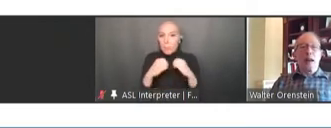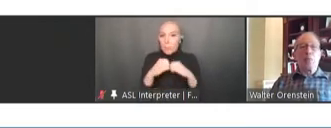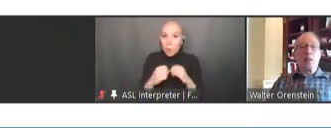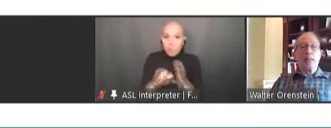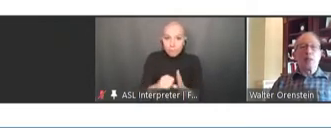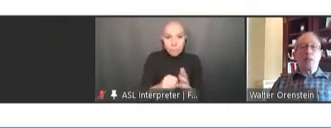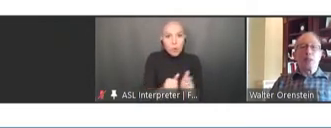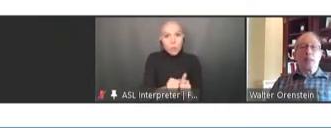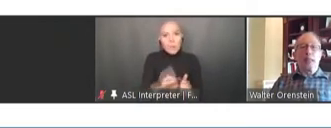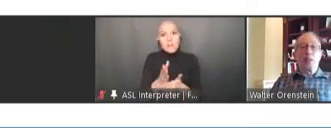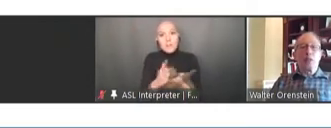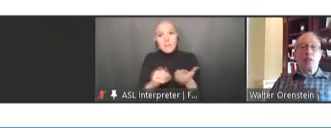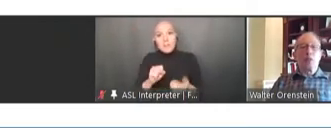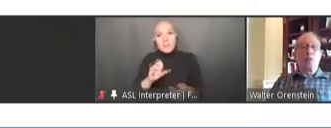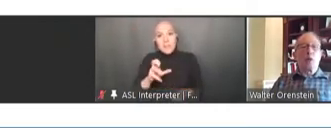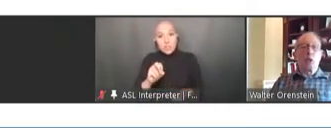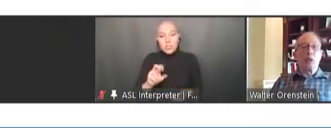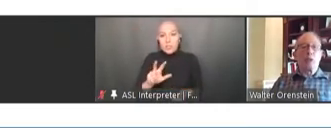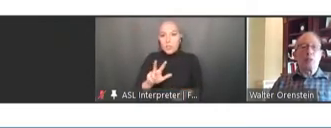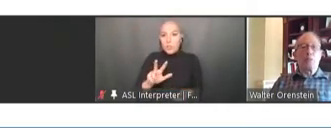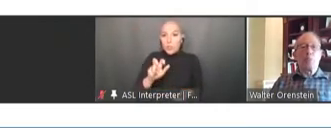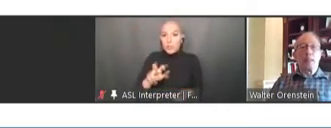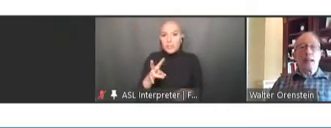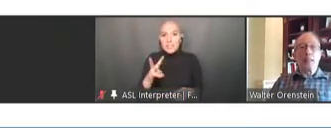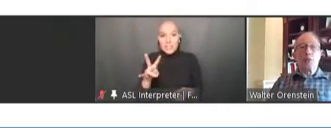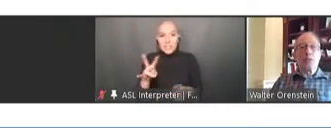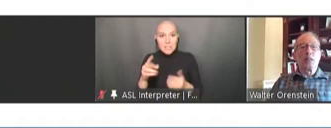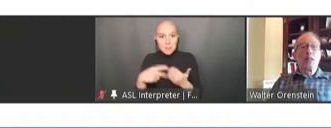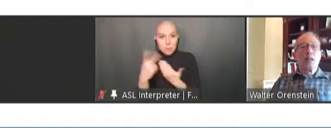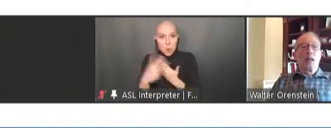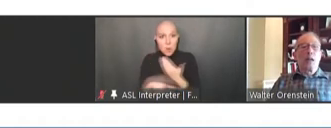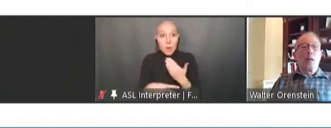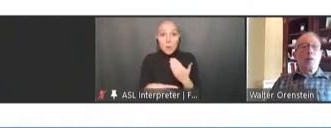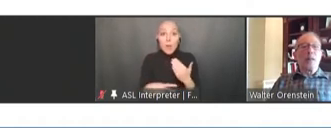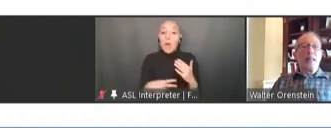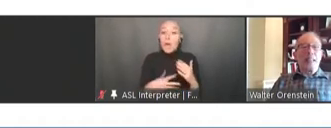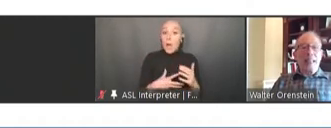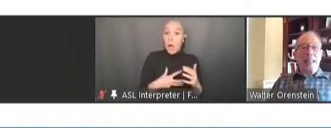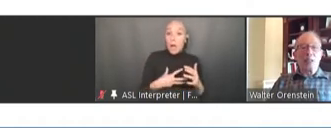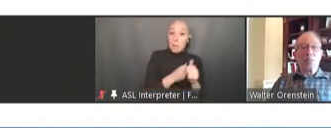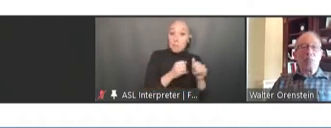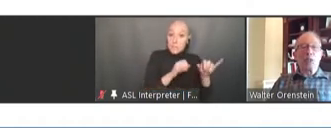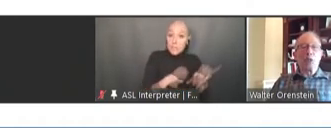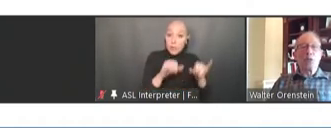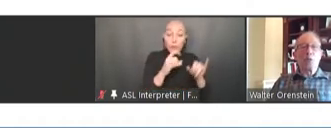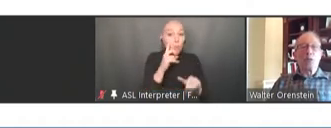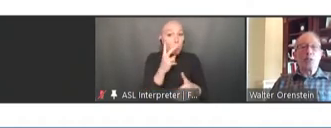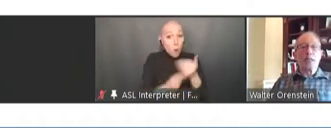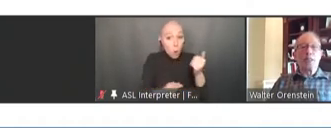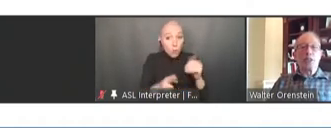updates on standards for both adult and pediatric, enhancing maternal immunization.